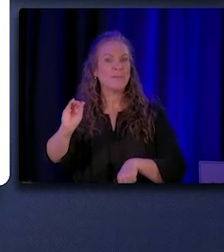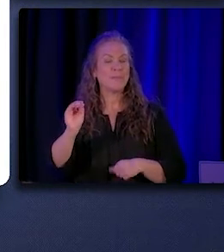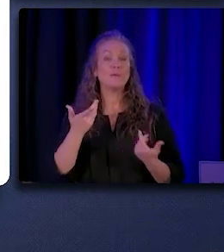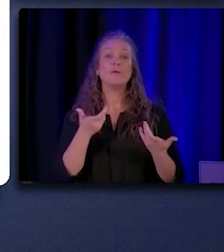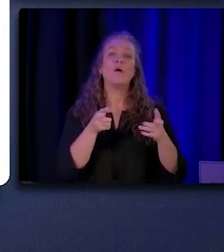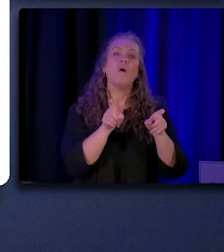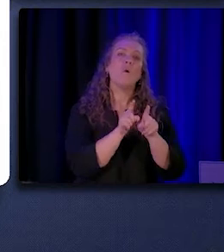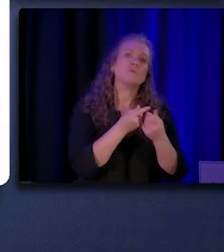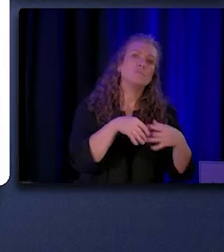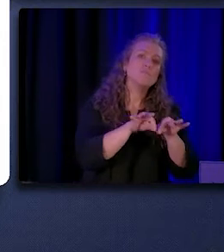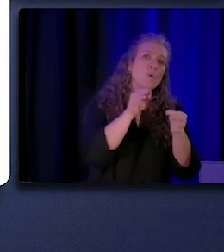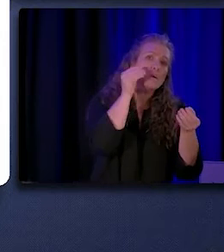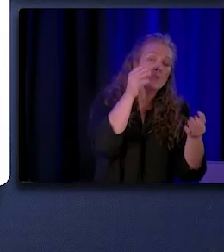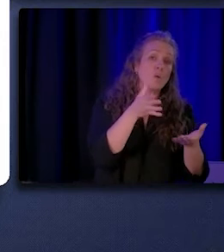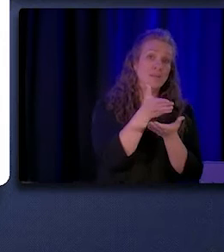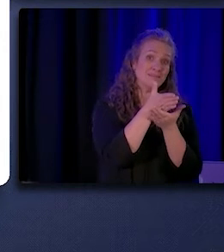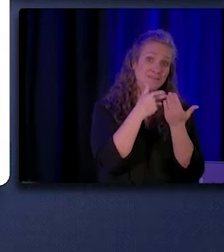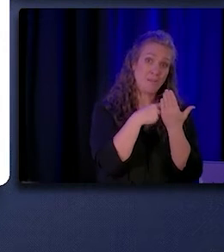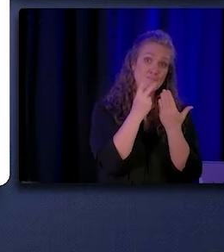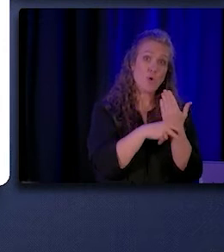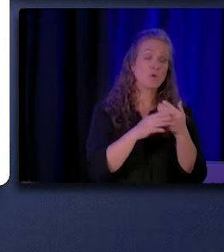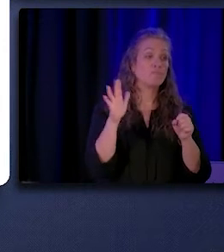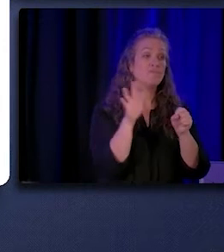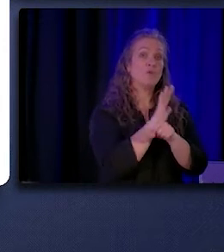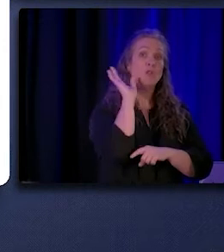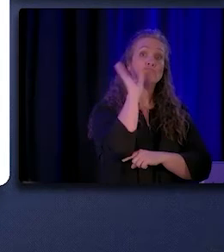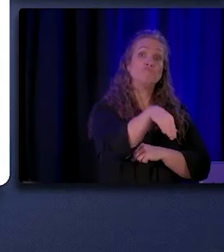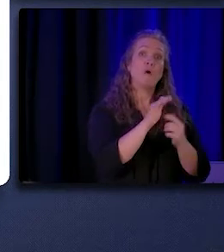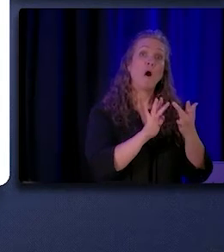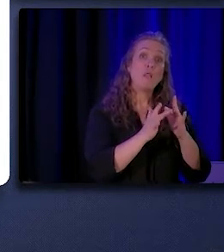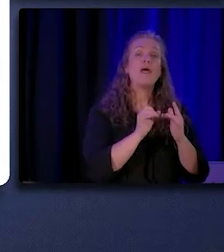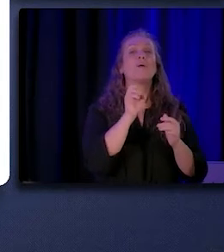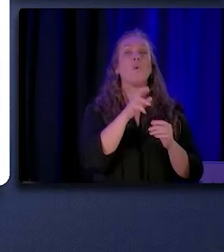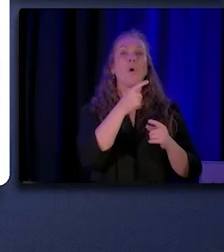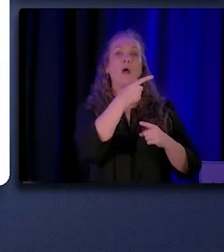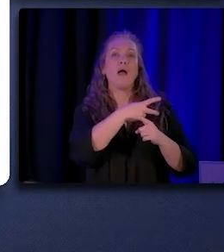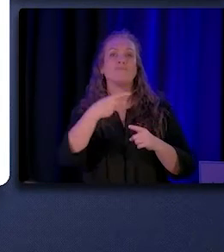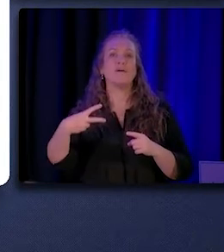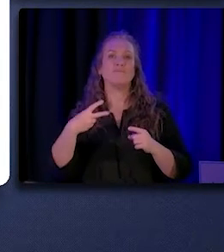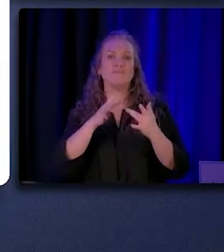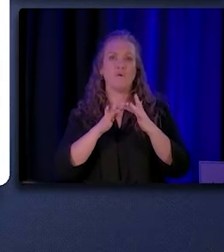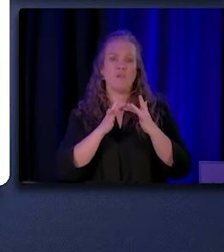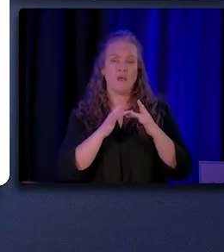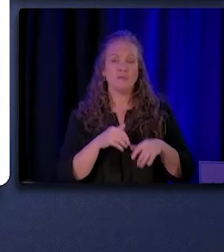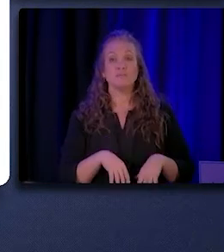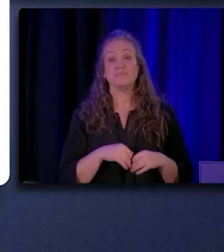that some programs were completely online or had online components. However, it is challenging to assess